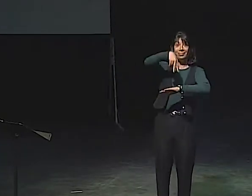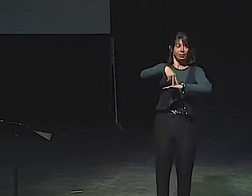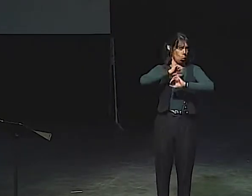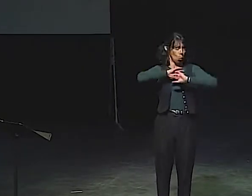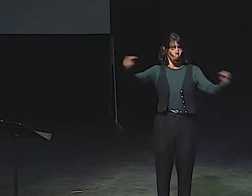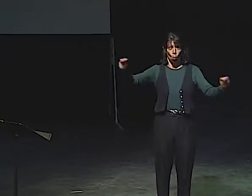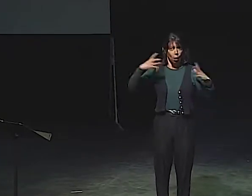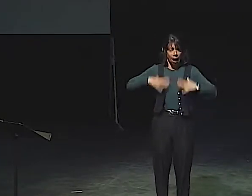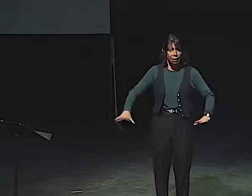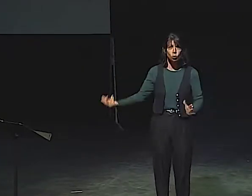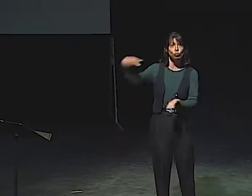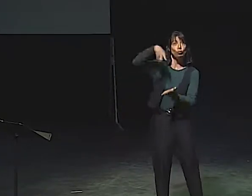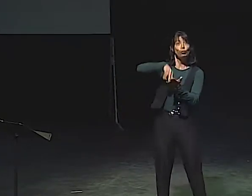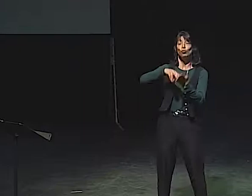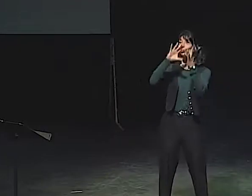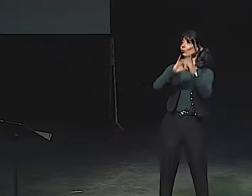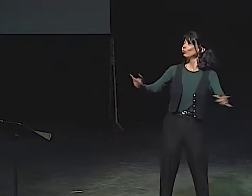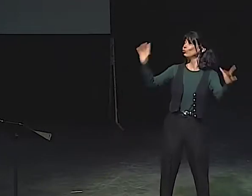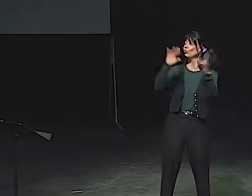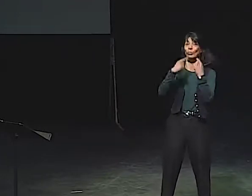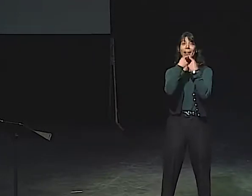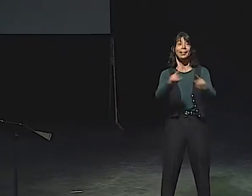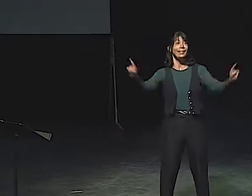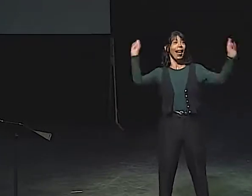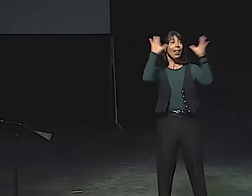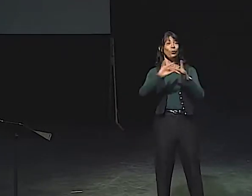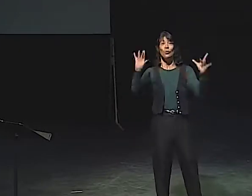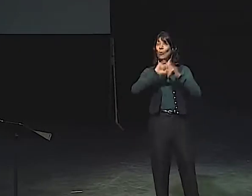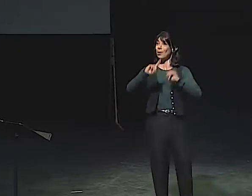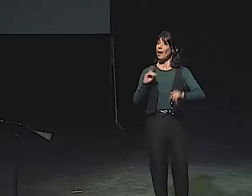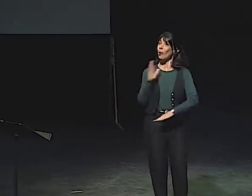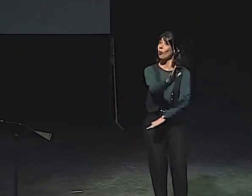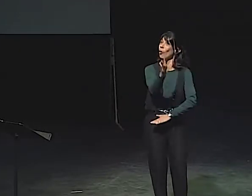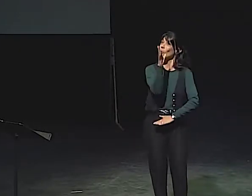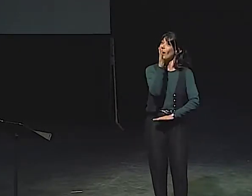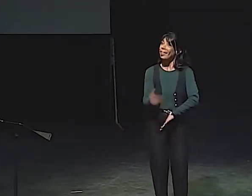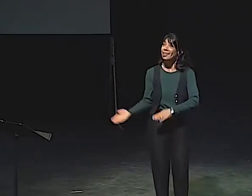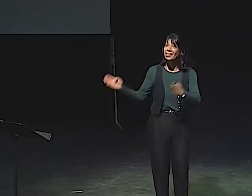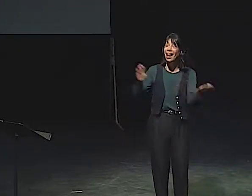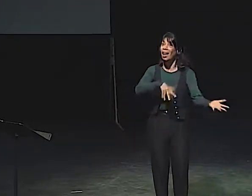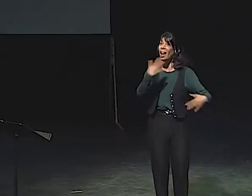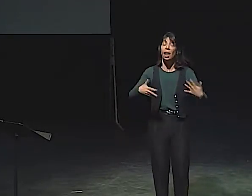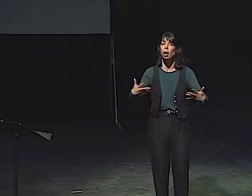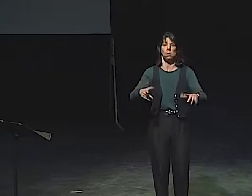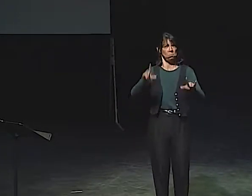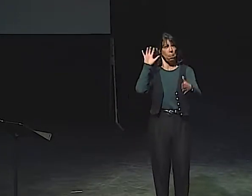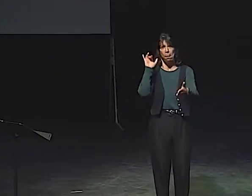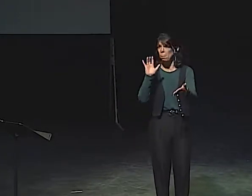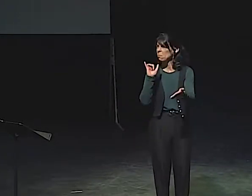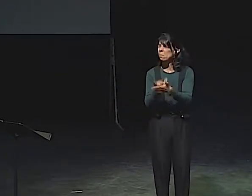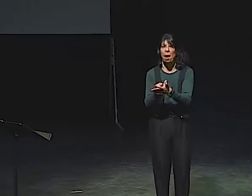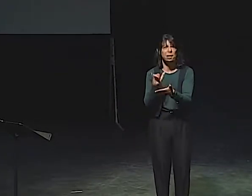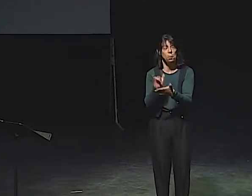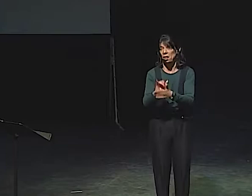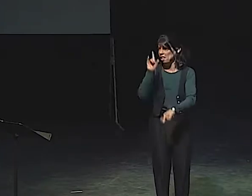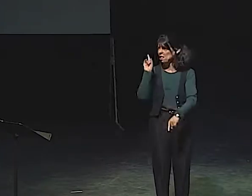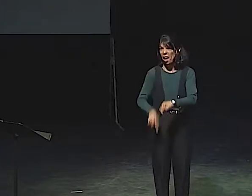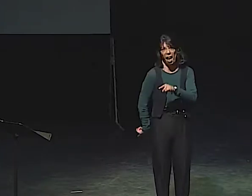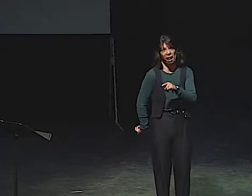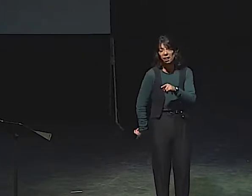YOU UNDERSTAND JULIANNA TODAY HAD NO COSTUME TO TELL THE STORY ABOUT HER OWN MOTHER.